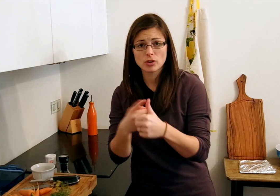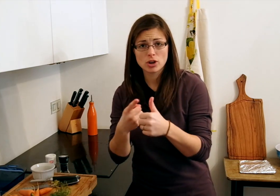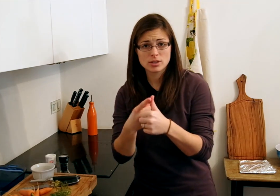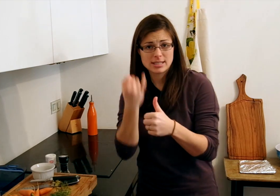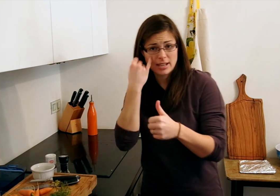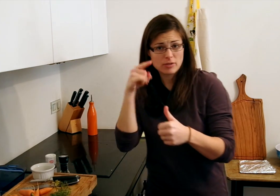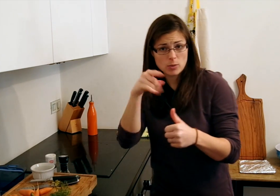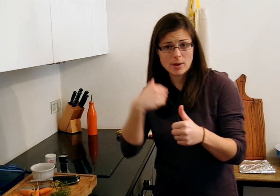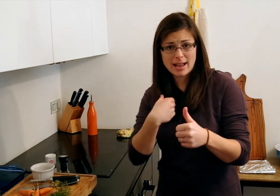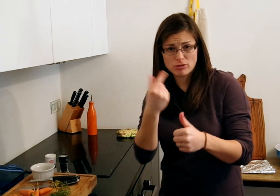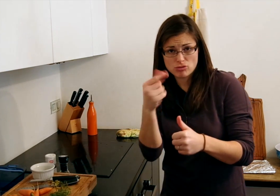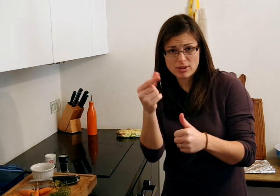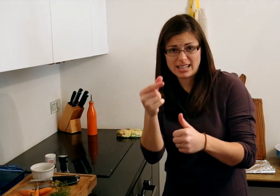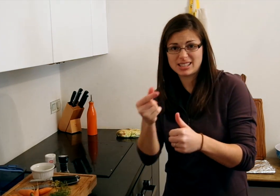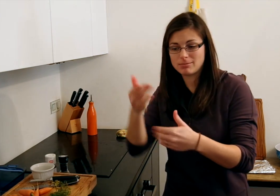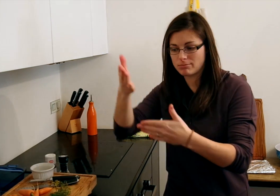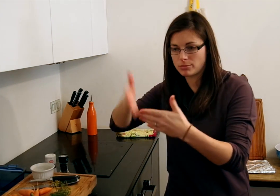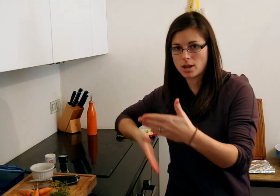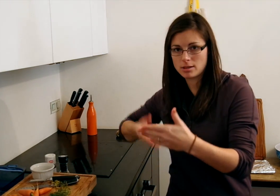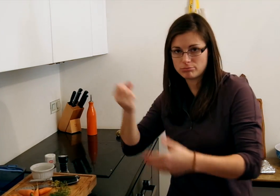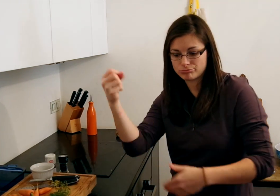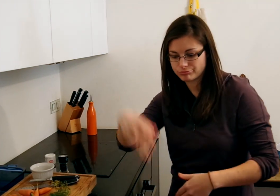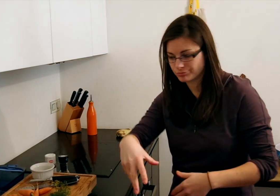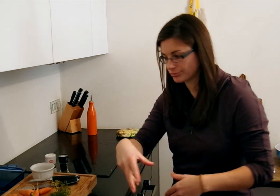If the greens are still attached, chop them off.